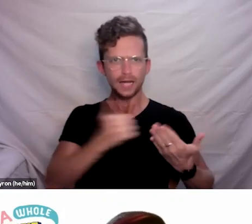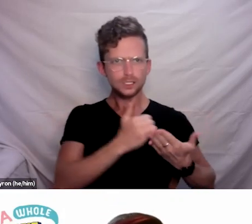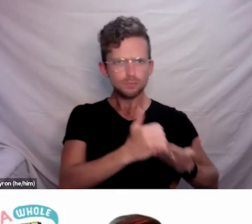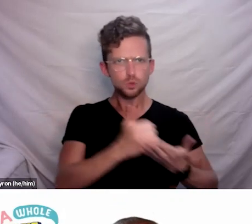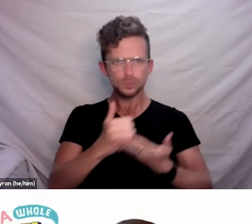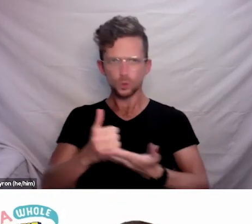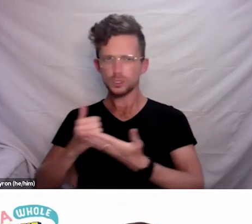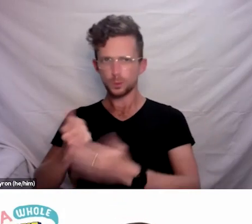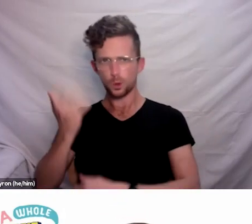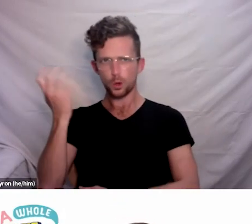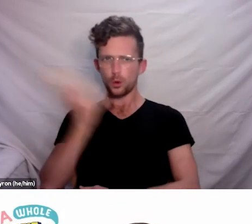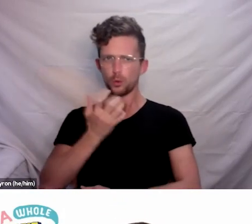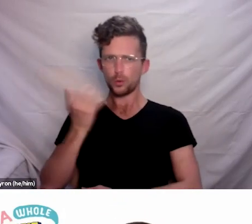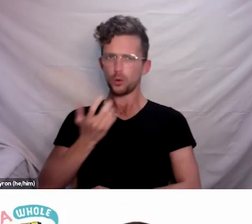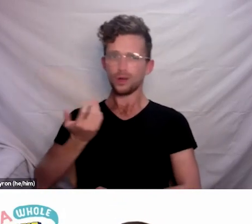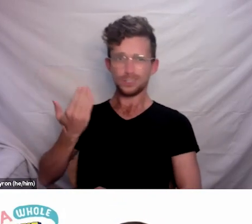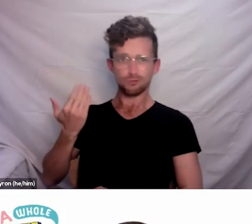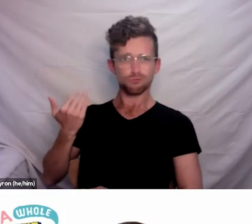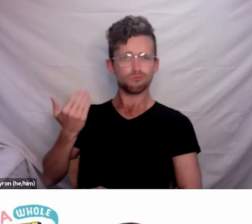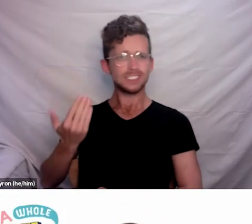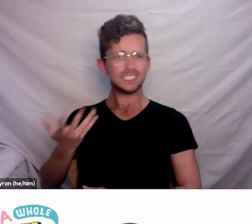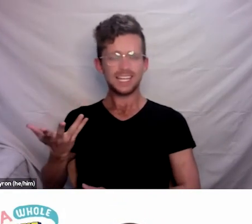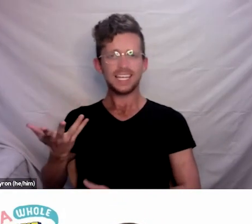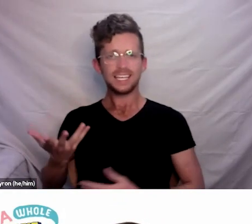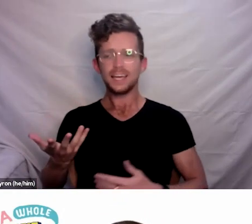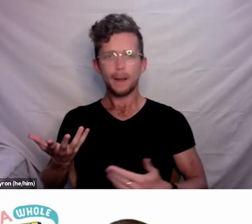have done an incredible job in really challenging circumstances.